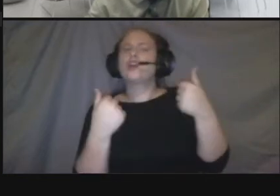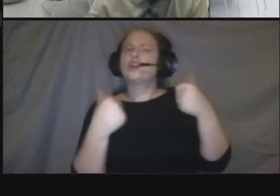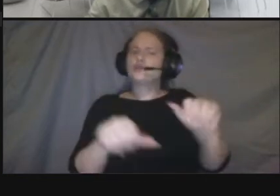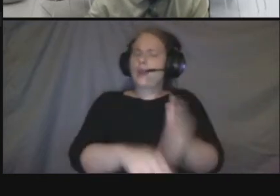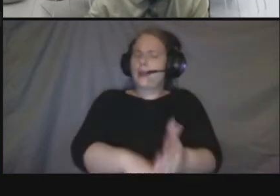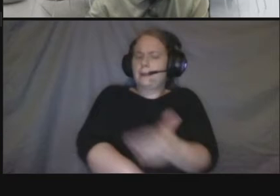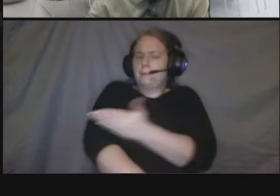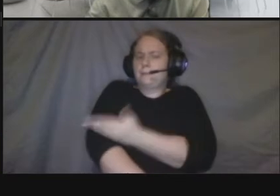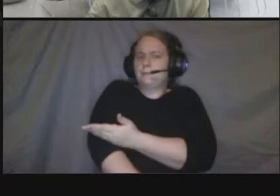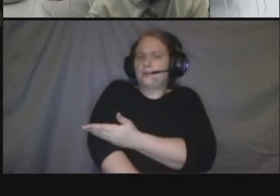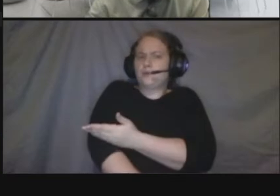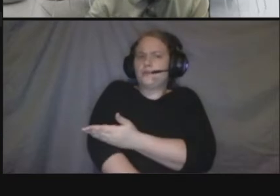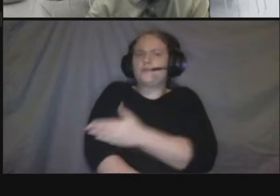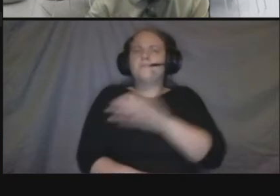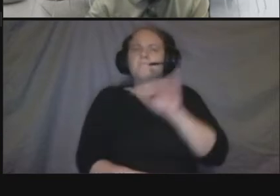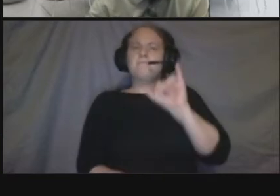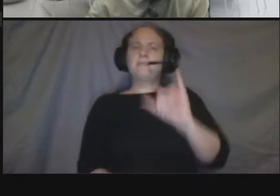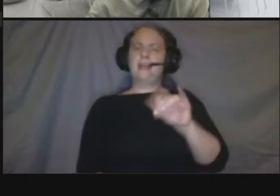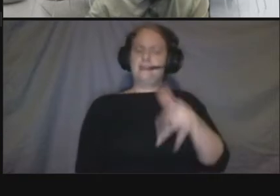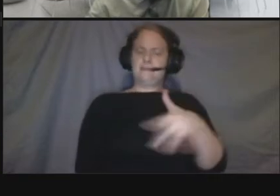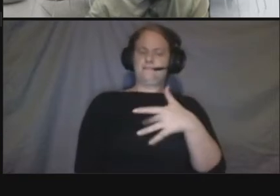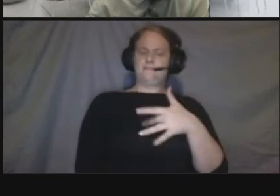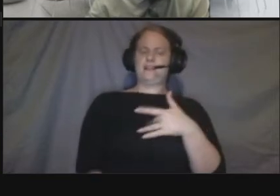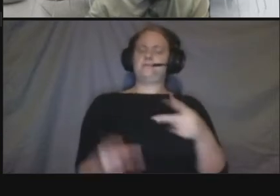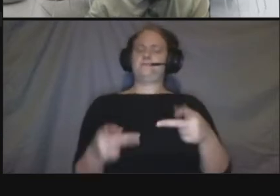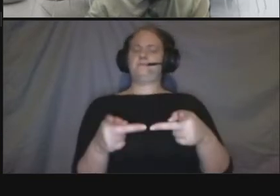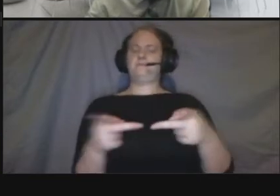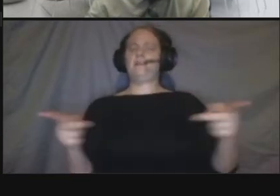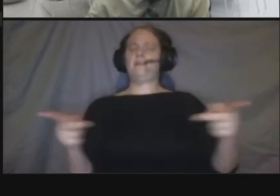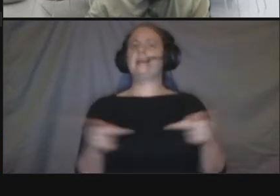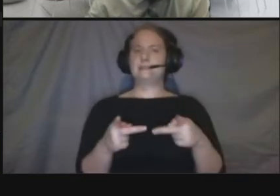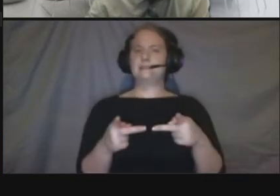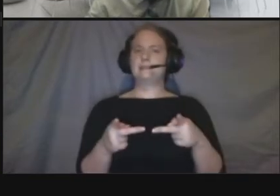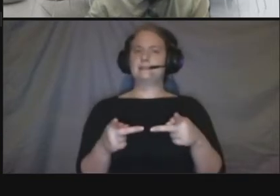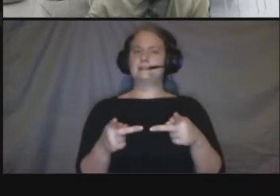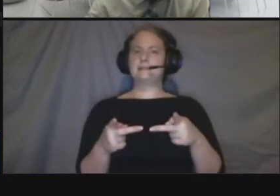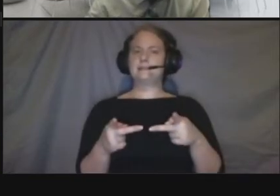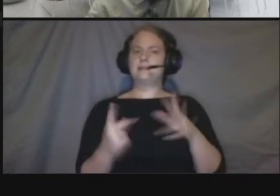and that really carries through the rest of the corridor as well and as we go from you to wyndham